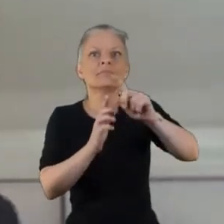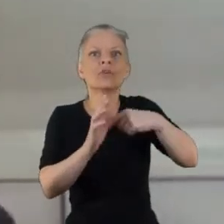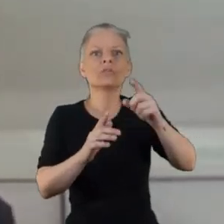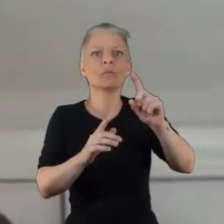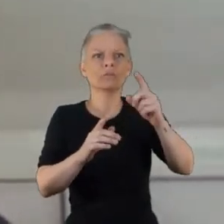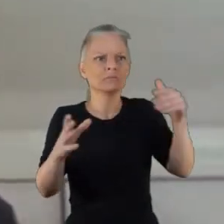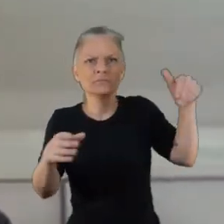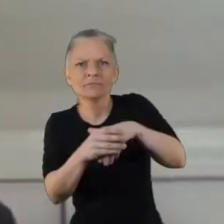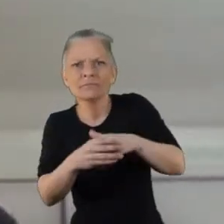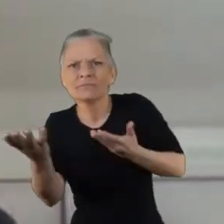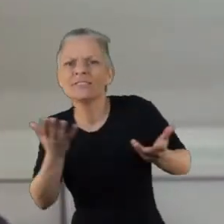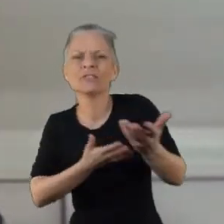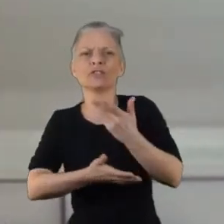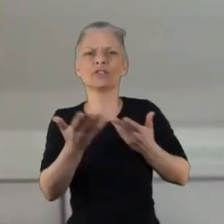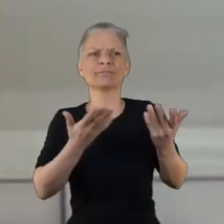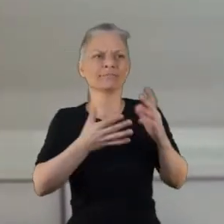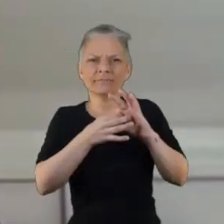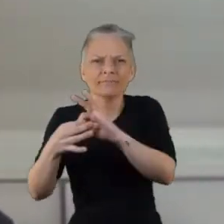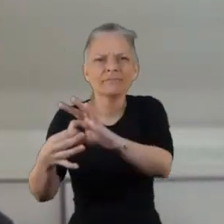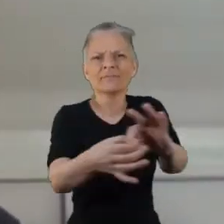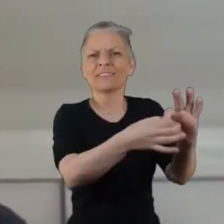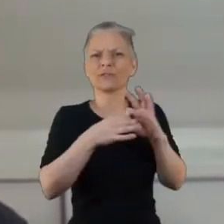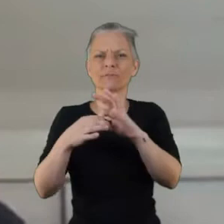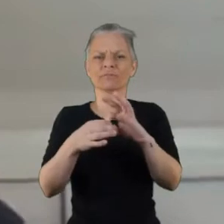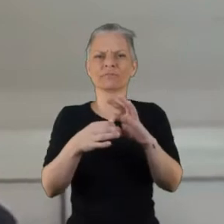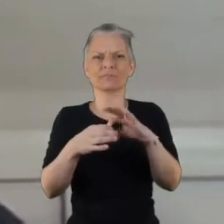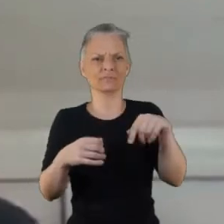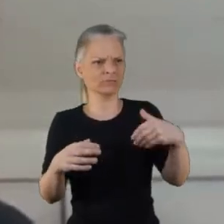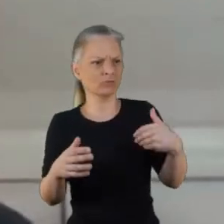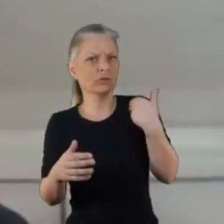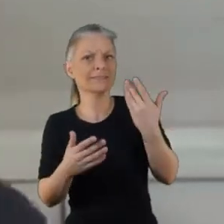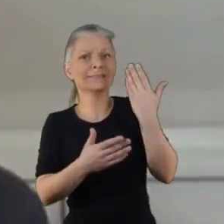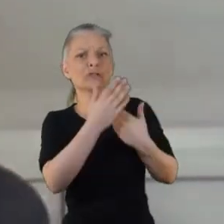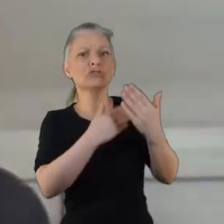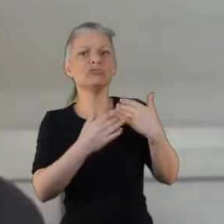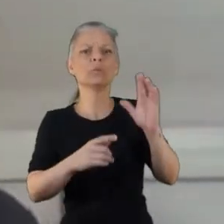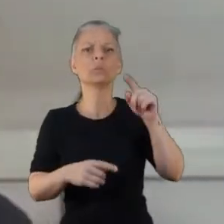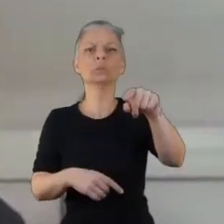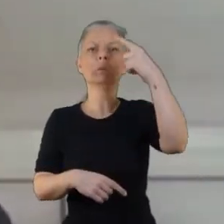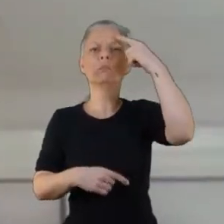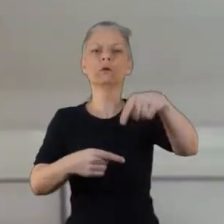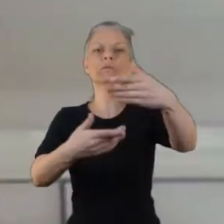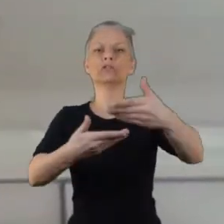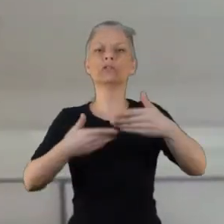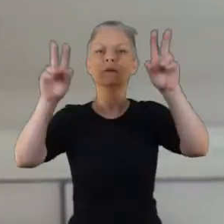It's not just been that historical “what do you think of the service?” where you tend to get people that have had a really good experience or had a really bad